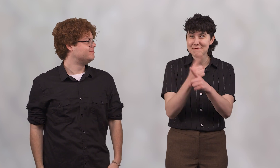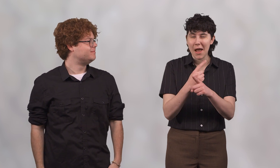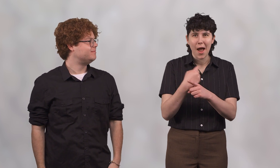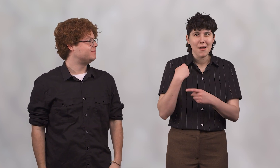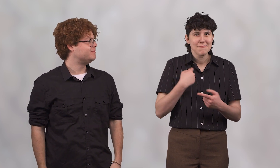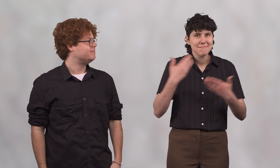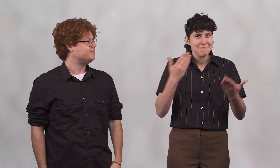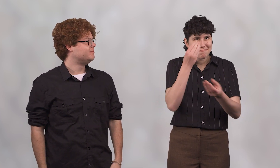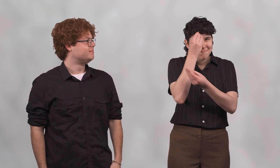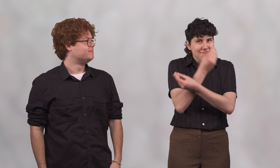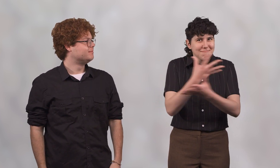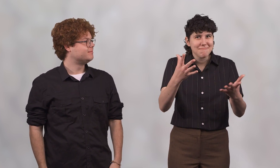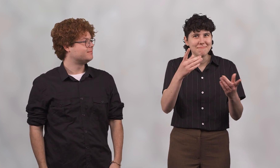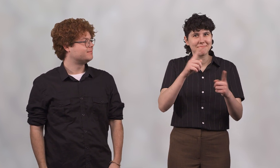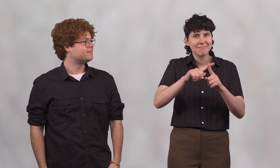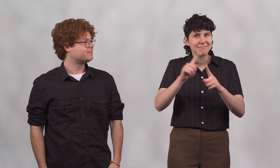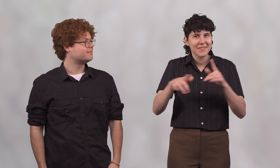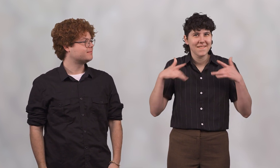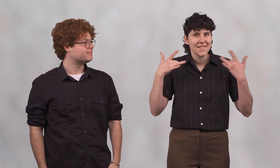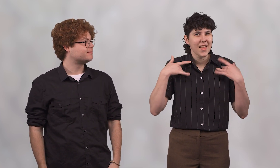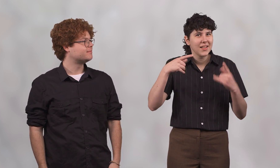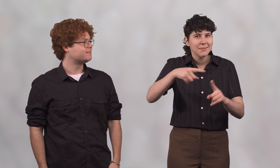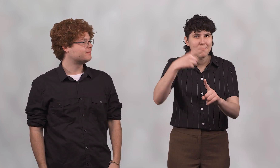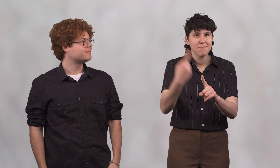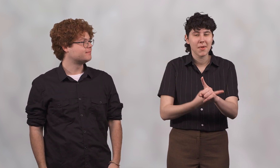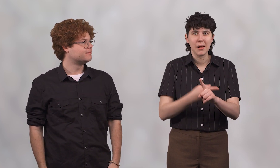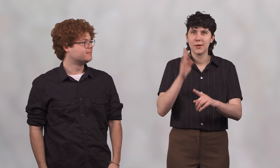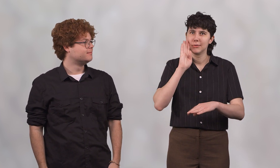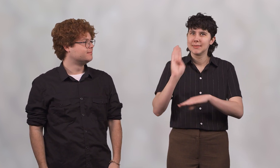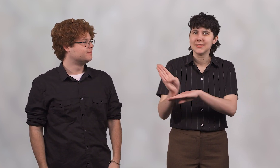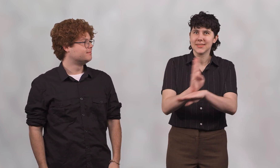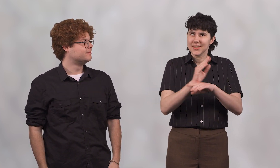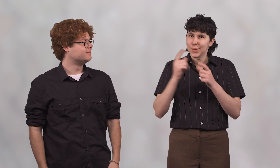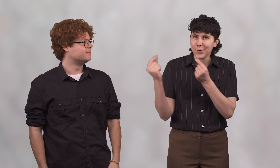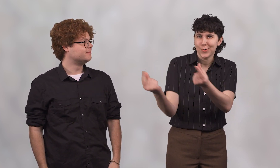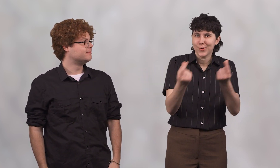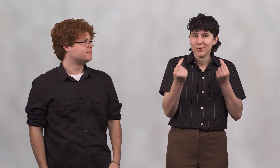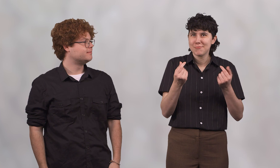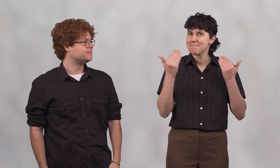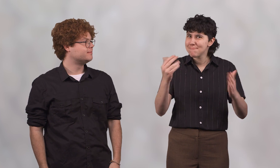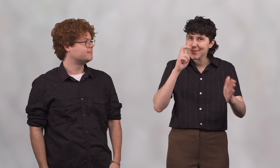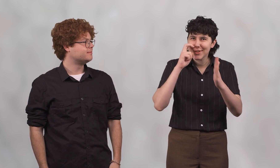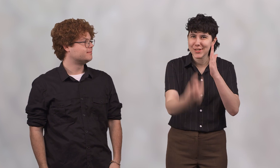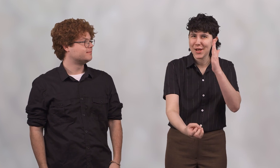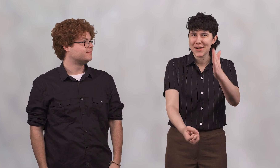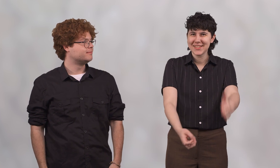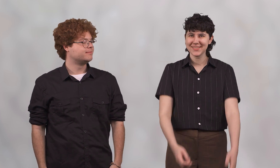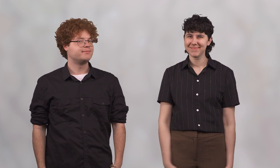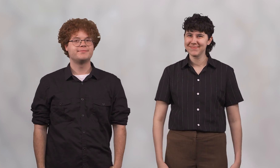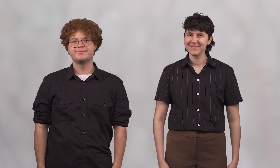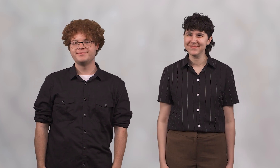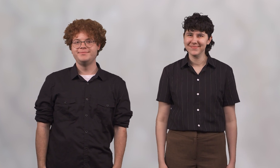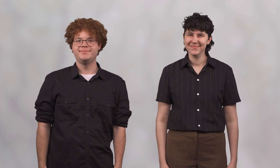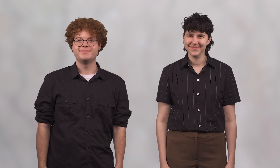Ace: That's right! We're here to bring you the details for April. It’s quite a busy lineup, so let’s get started!